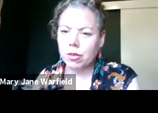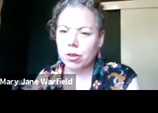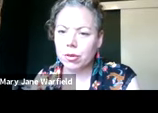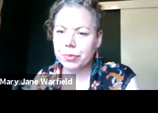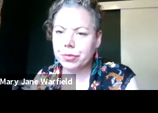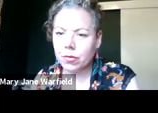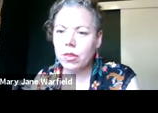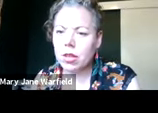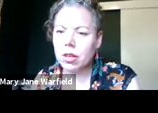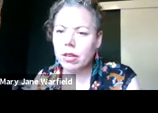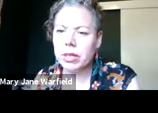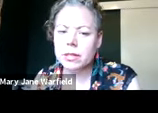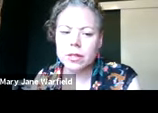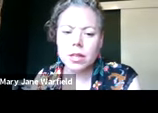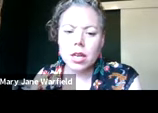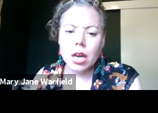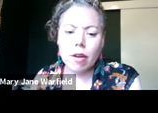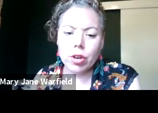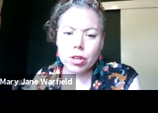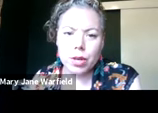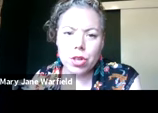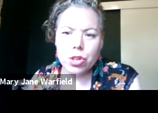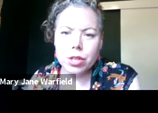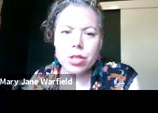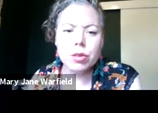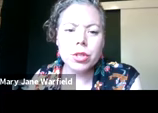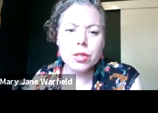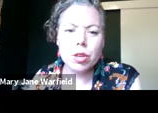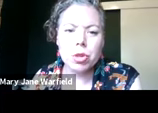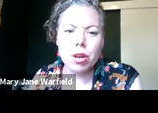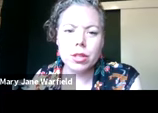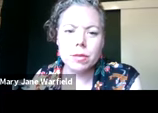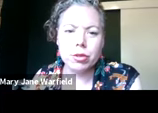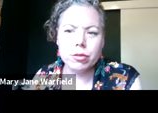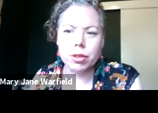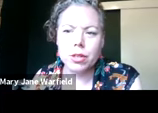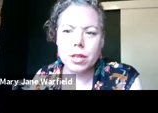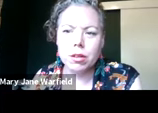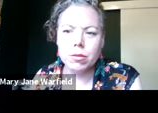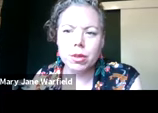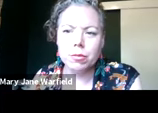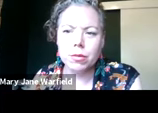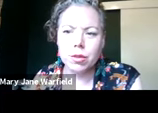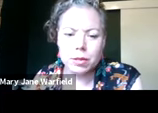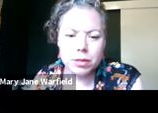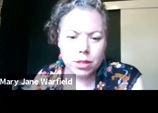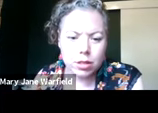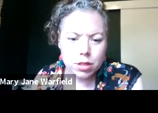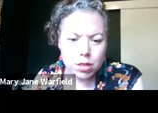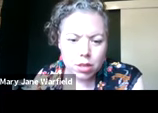Yes. That makes sense. Do you want to stop sharing these